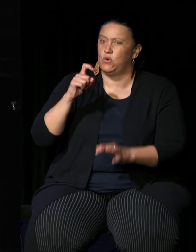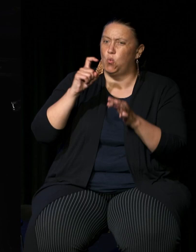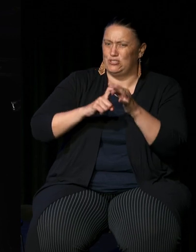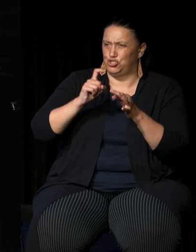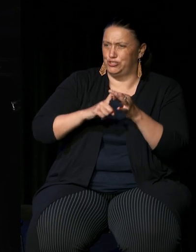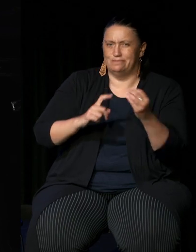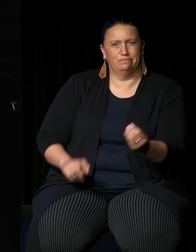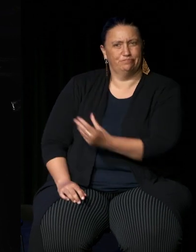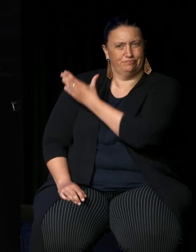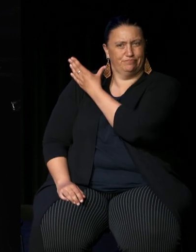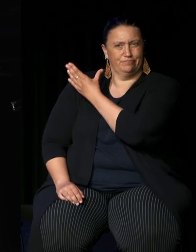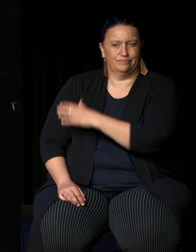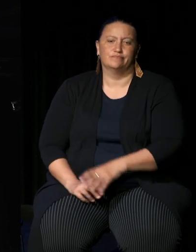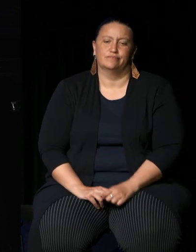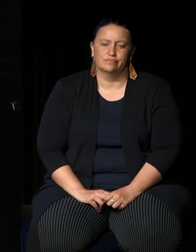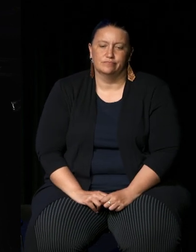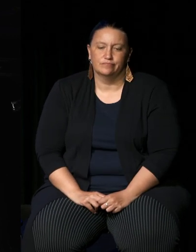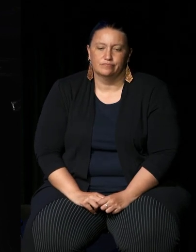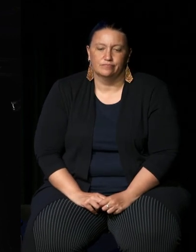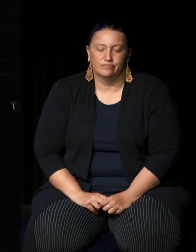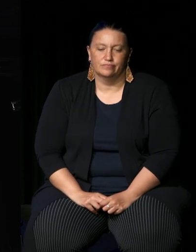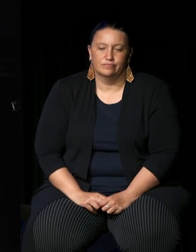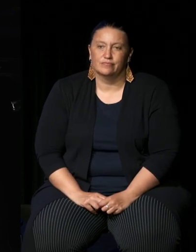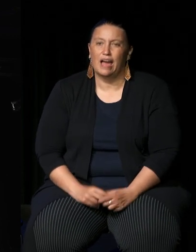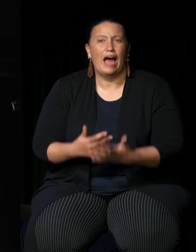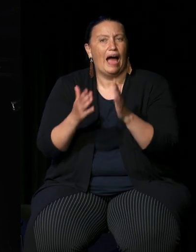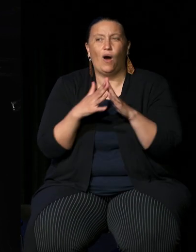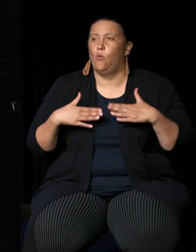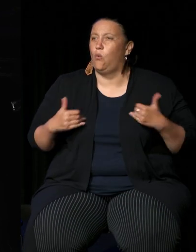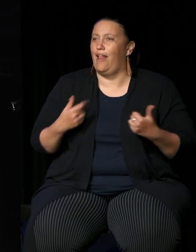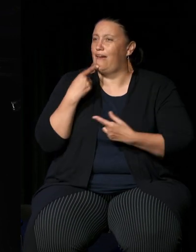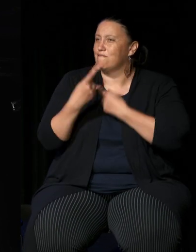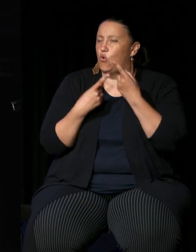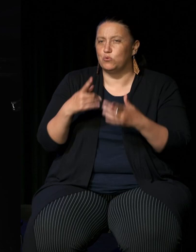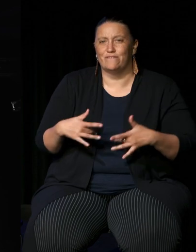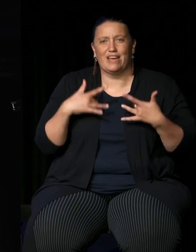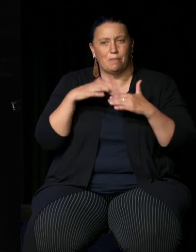informed do you feel about the voice and you've got a number there to respond to either one don't